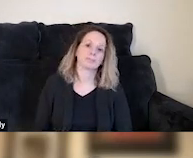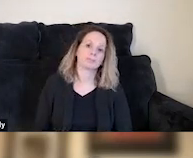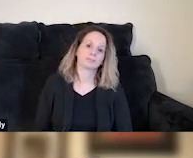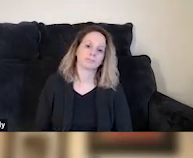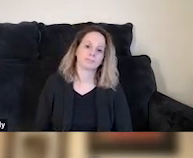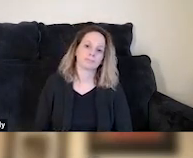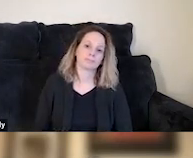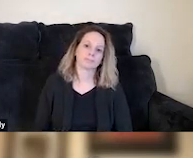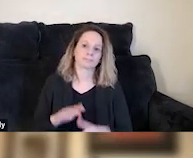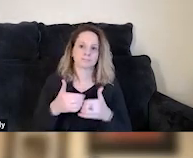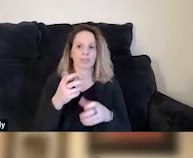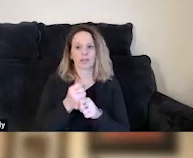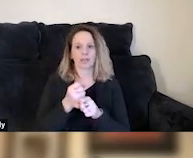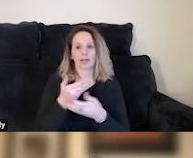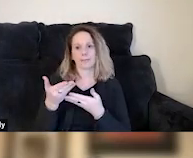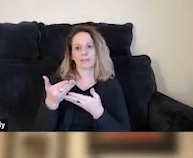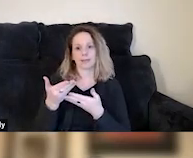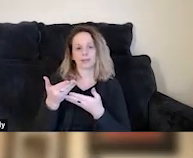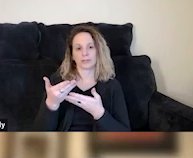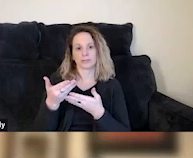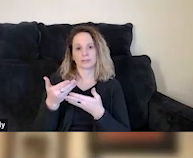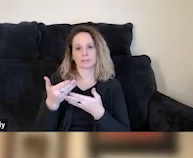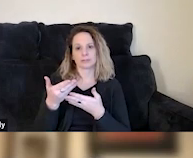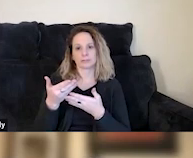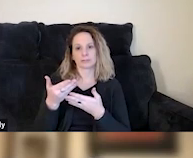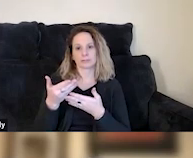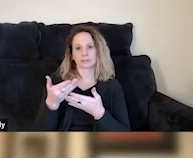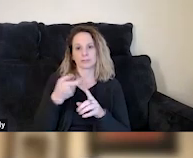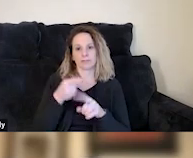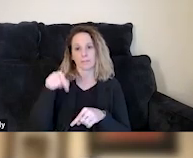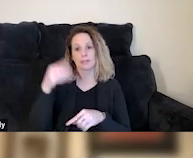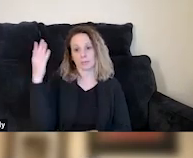on how to get the materials that you might seek from this presentation?